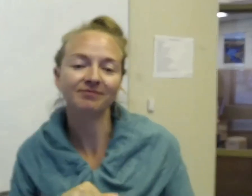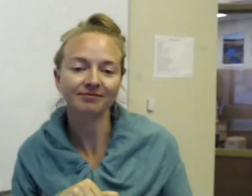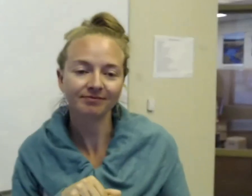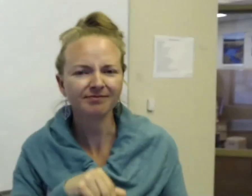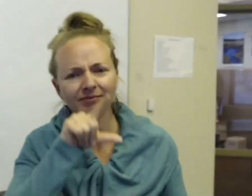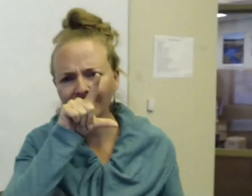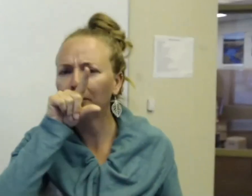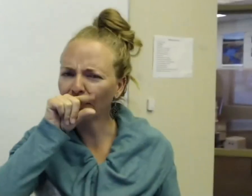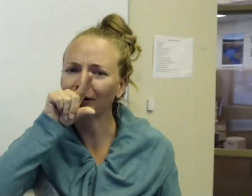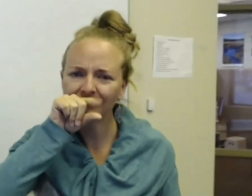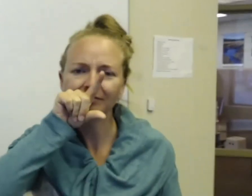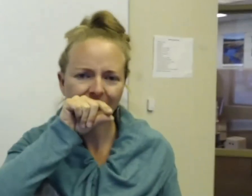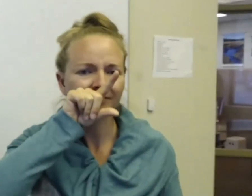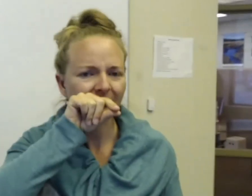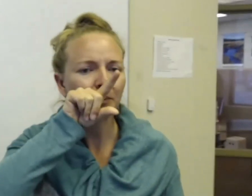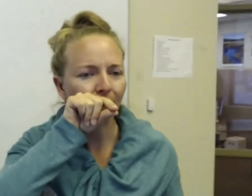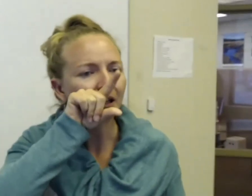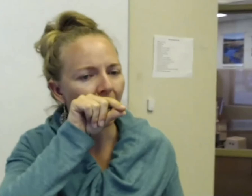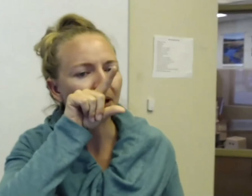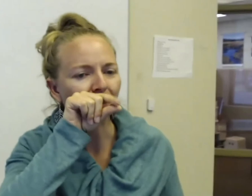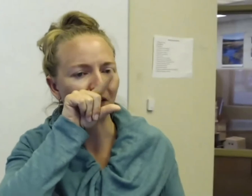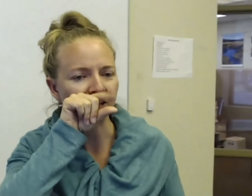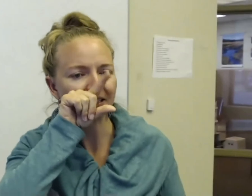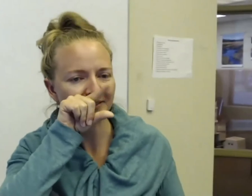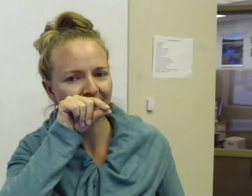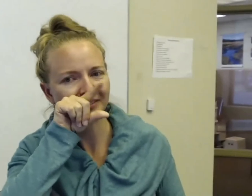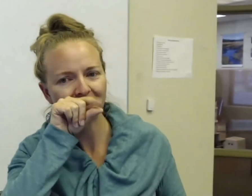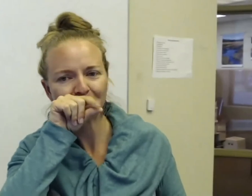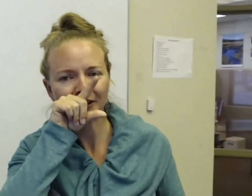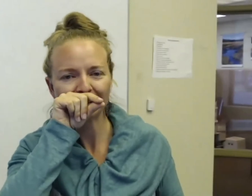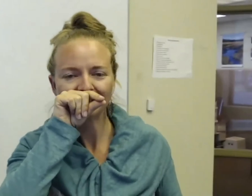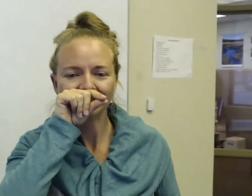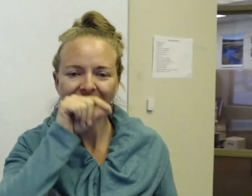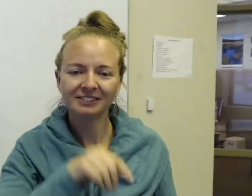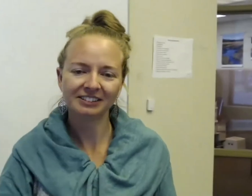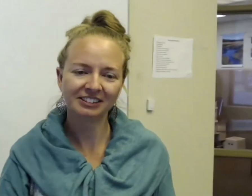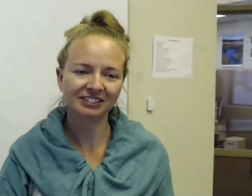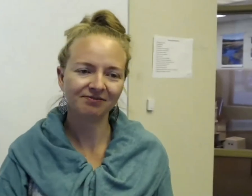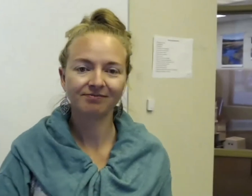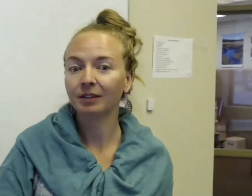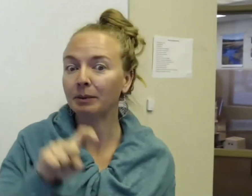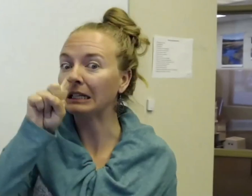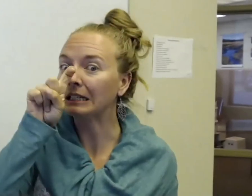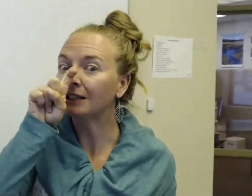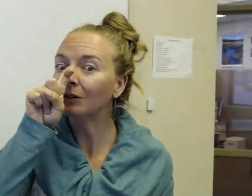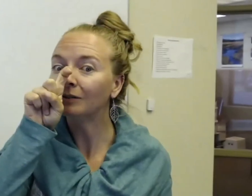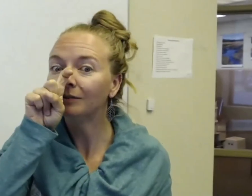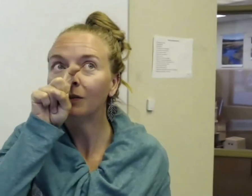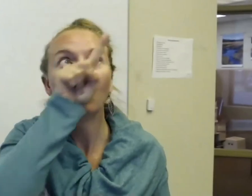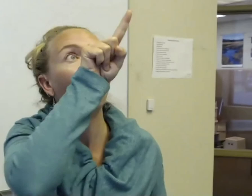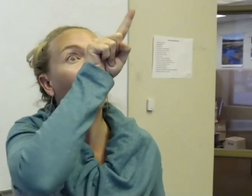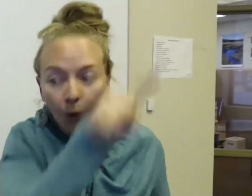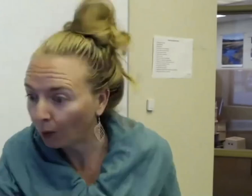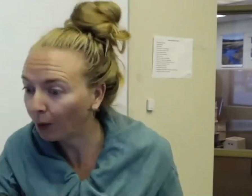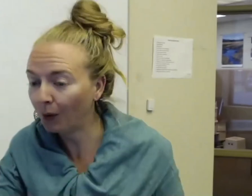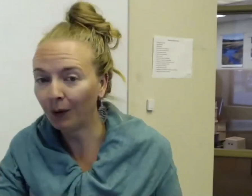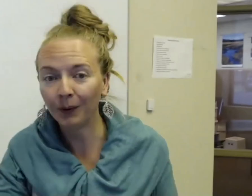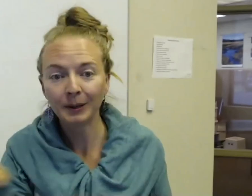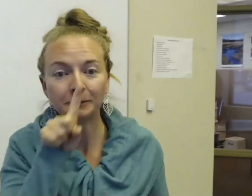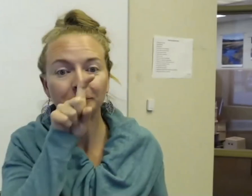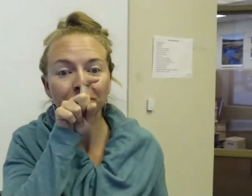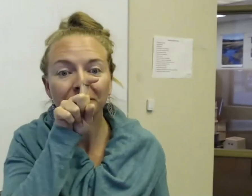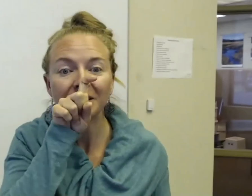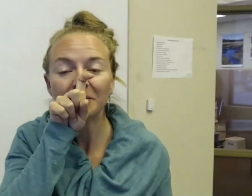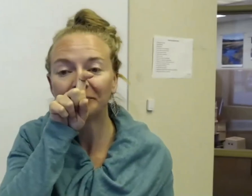A bird. That's a pretty common occurrence. Maybe an eagle.